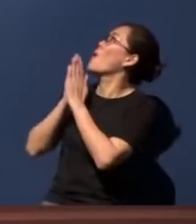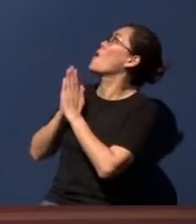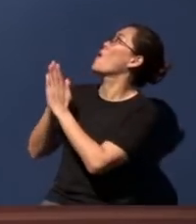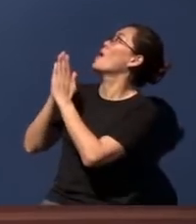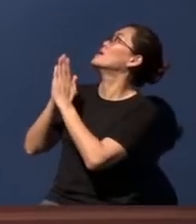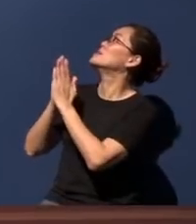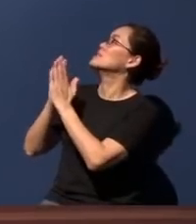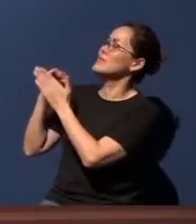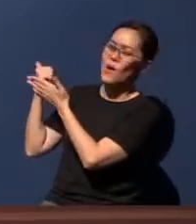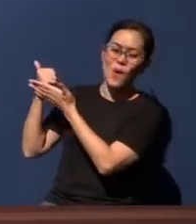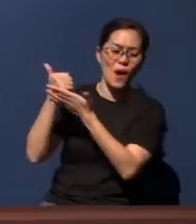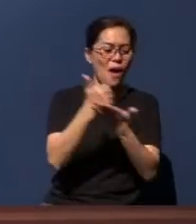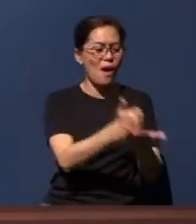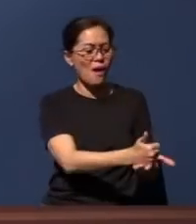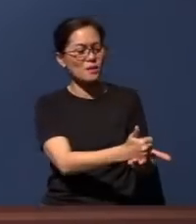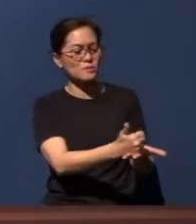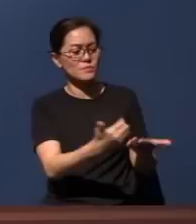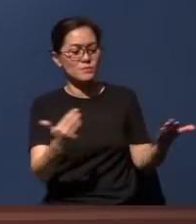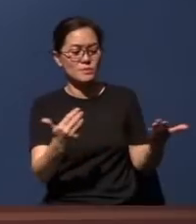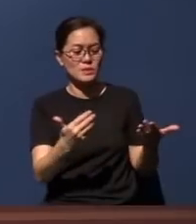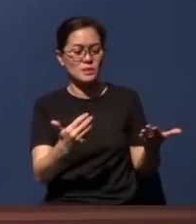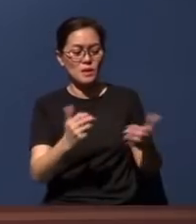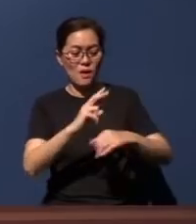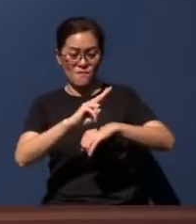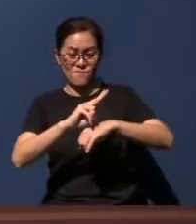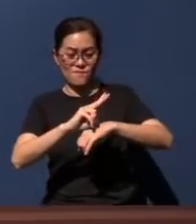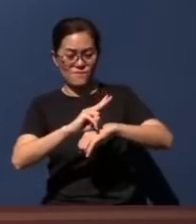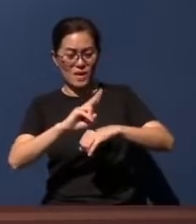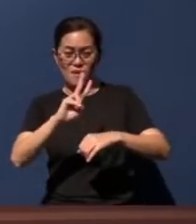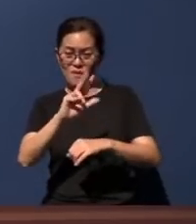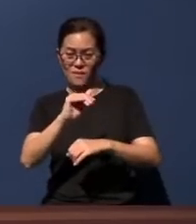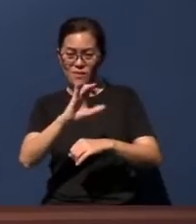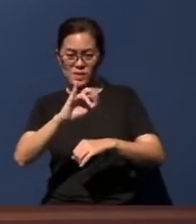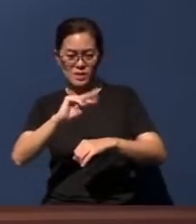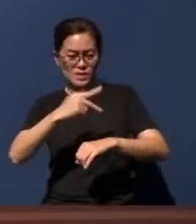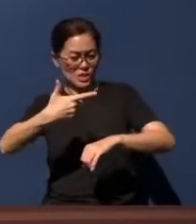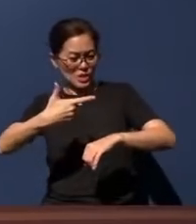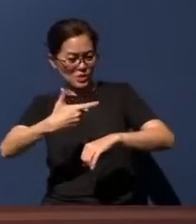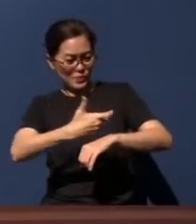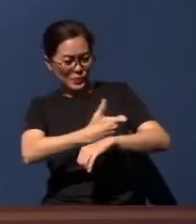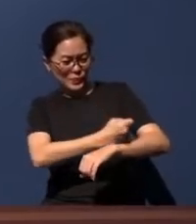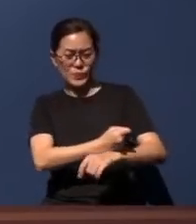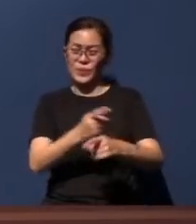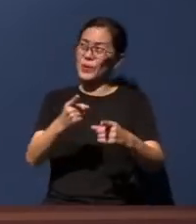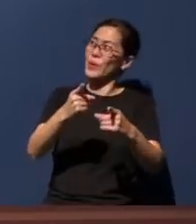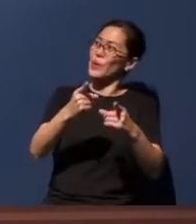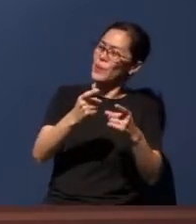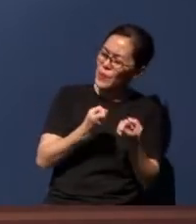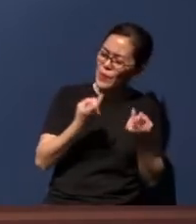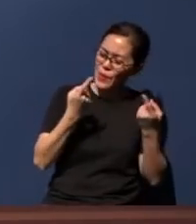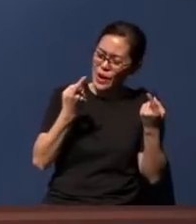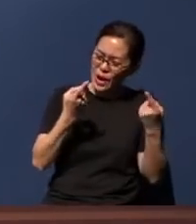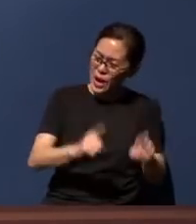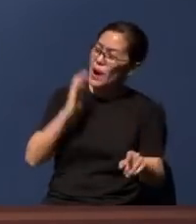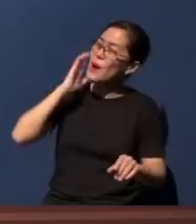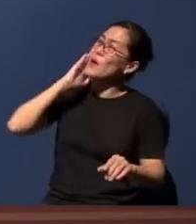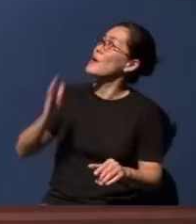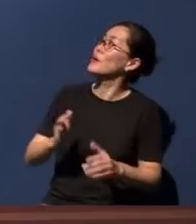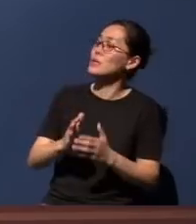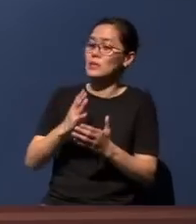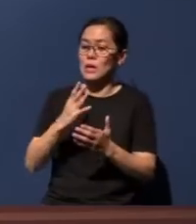help in the form of a vaccine can be achieved speedily. We also pray, Lord, for many businesses,